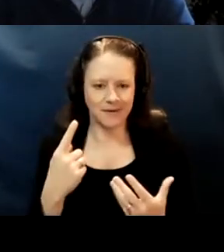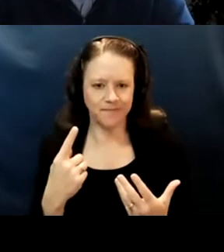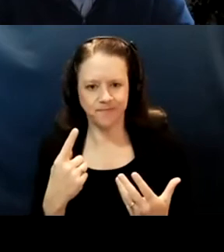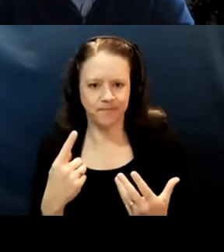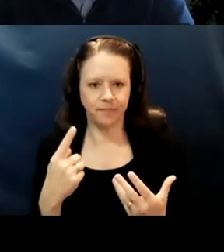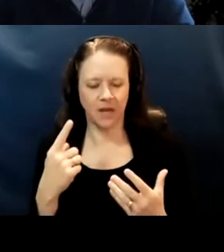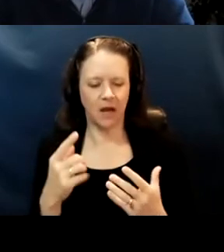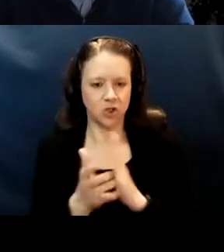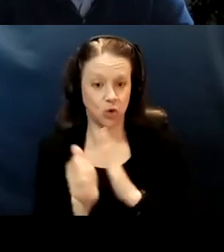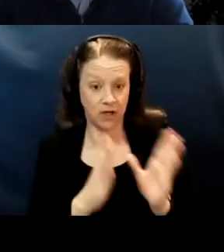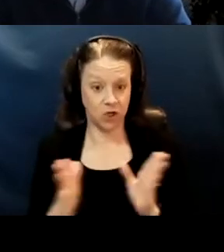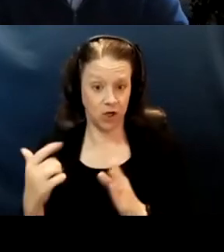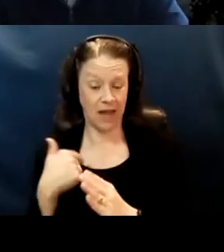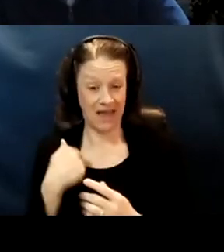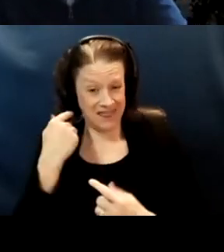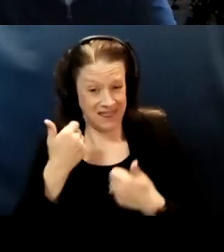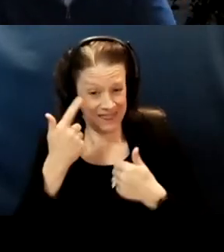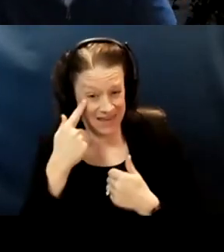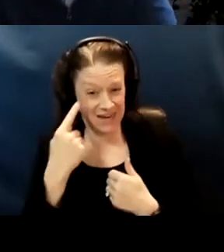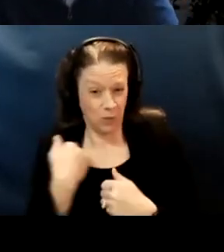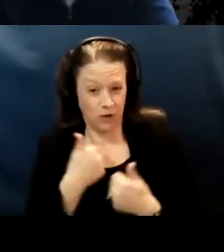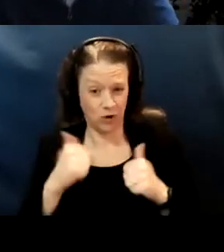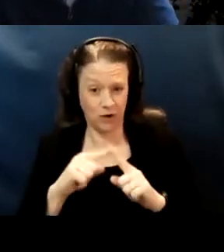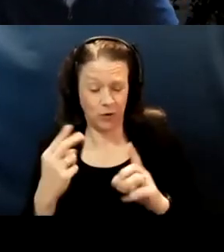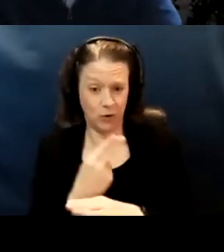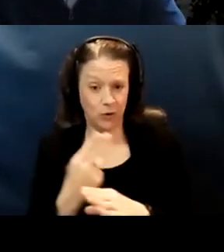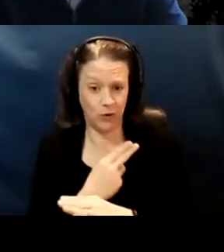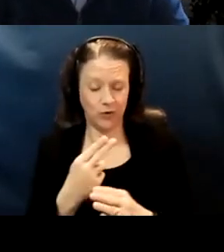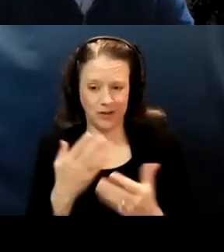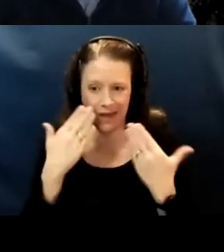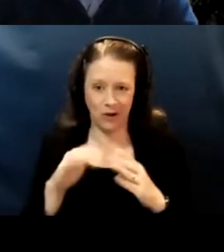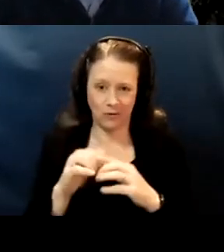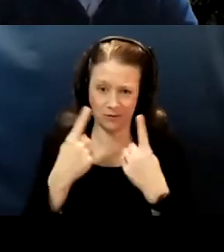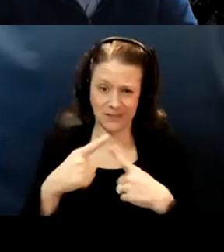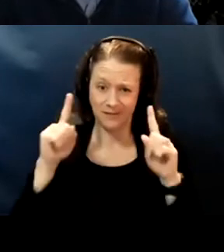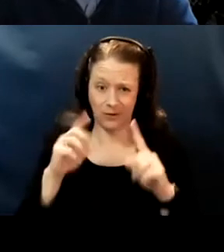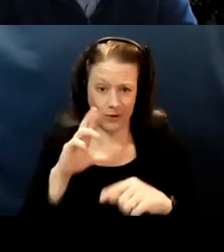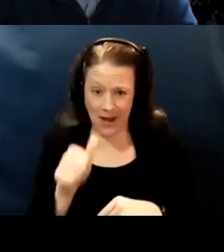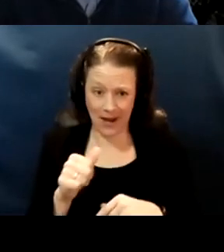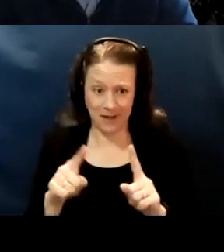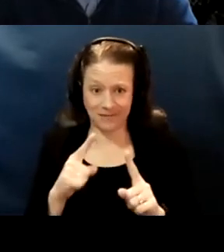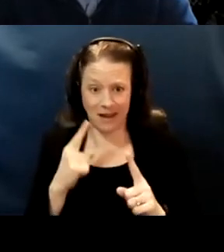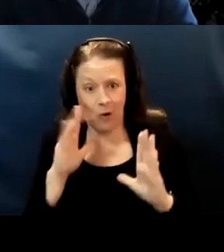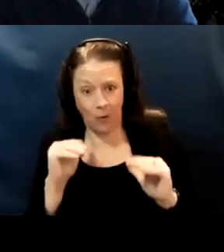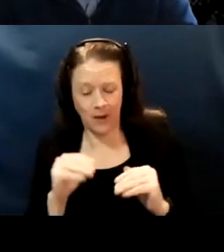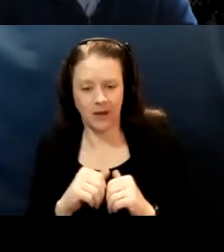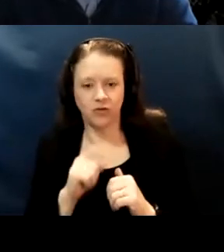and I'm not sure if it was all that successful but I'd like to think of is, was effective. Is really showing the overlap